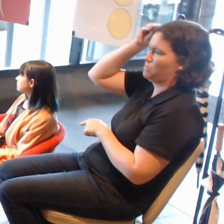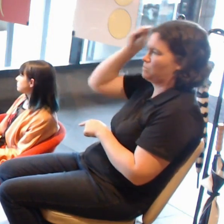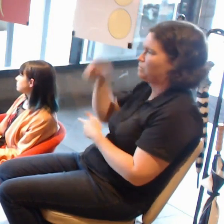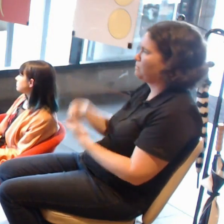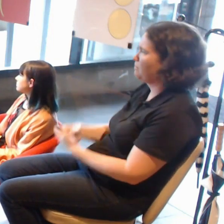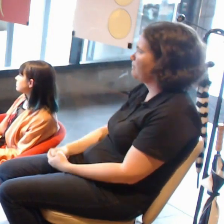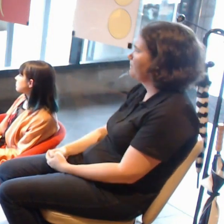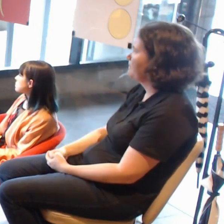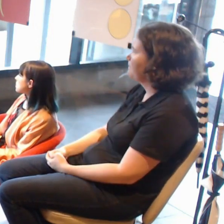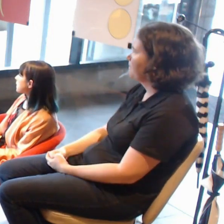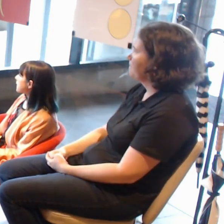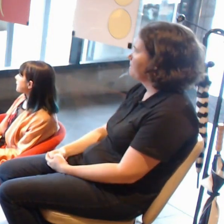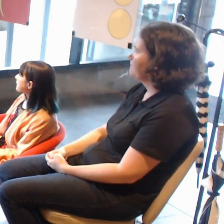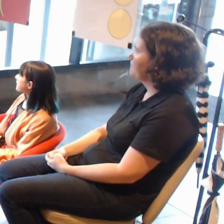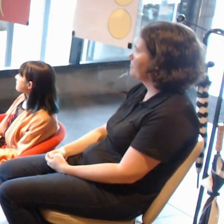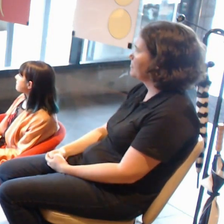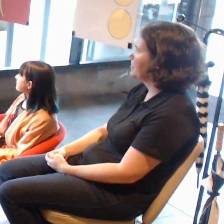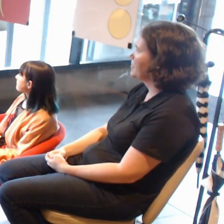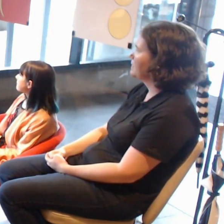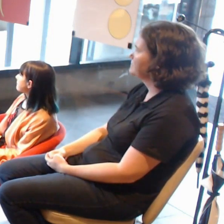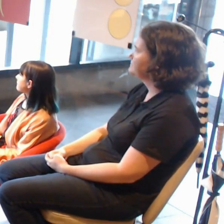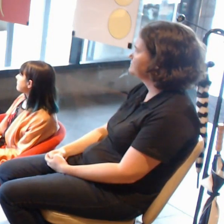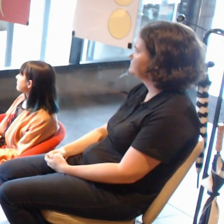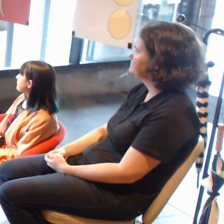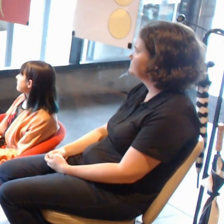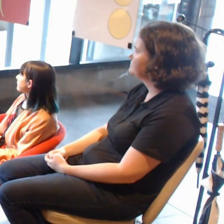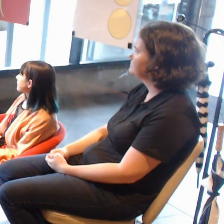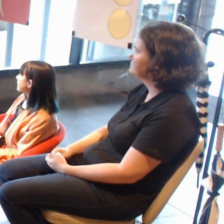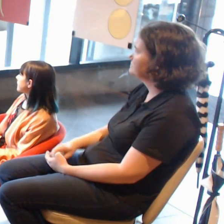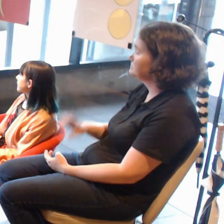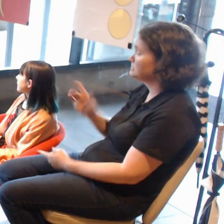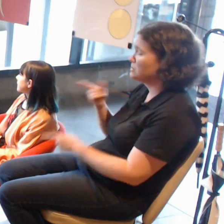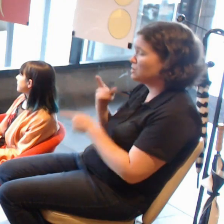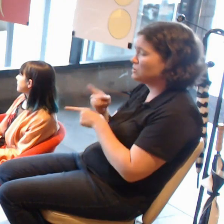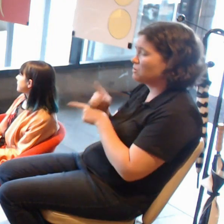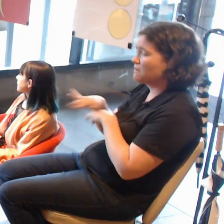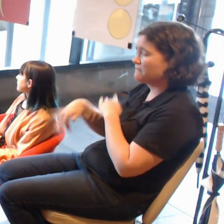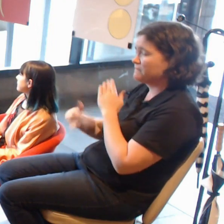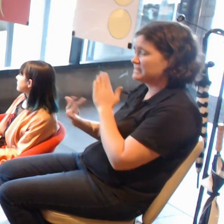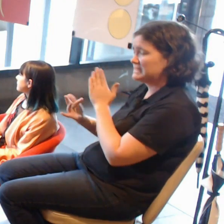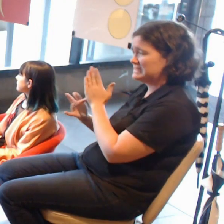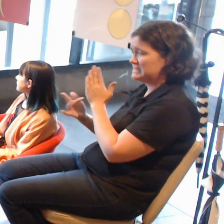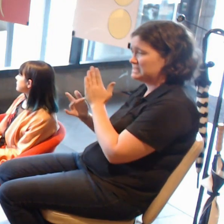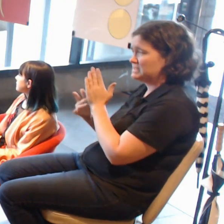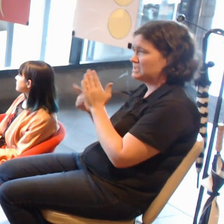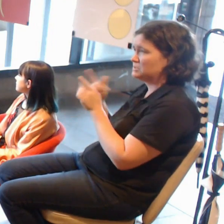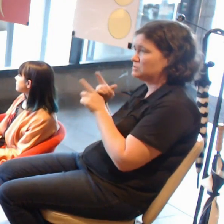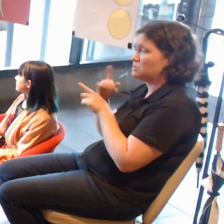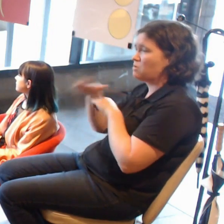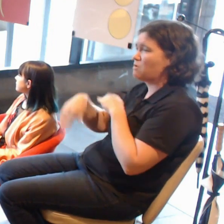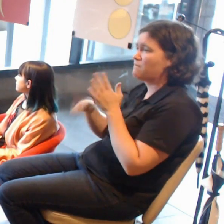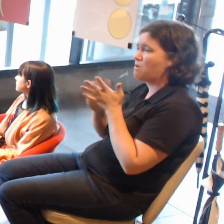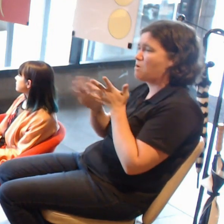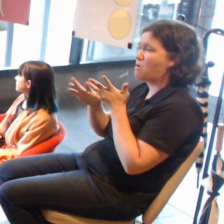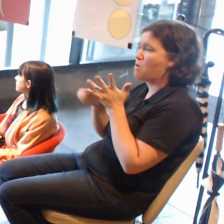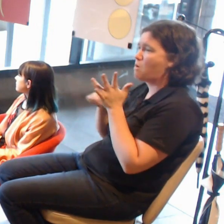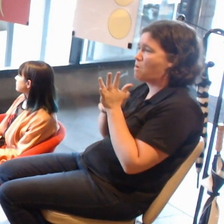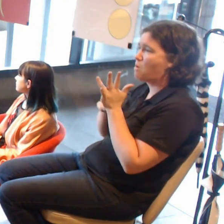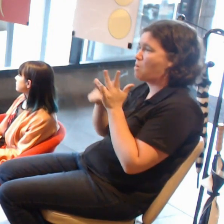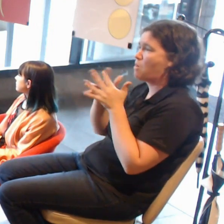you mentioned that you were making that with the HoloLens, I have heard some criticism around things like mixed reality lenses,